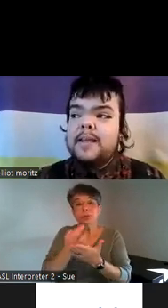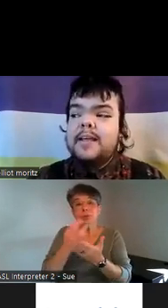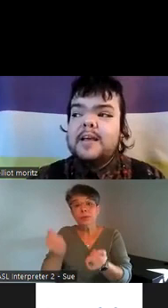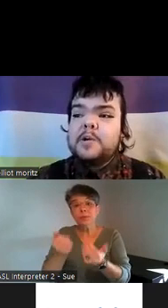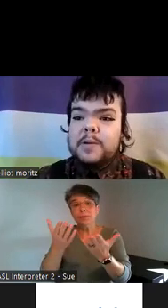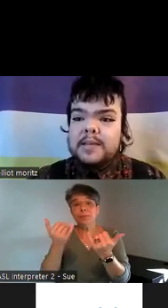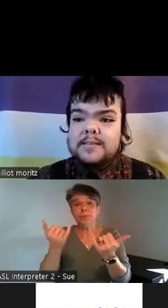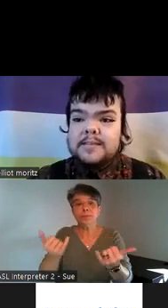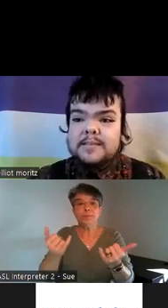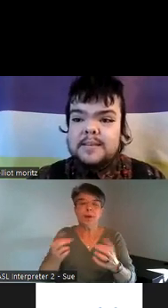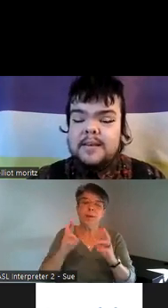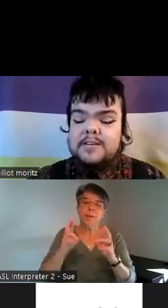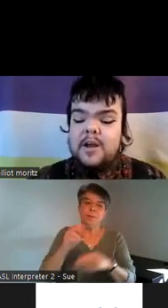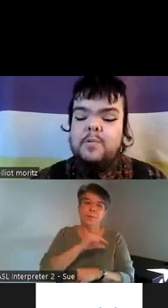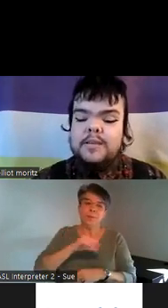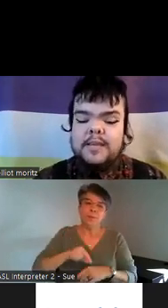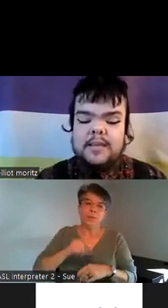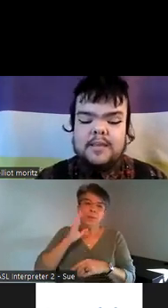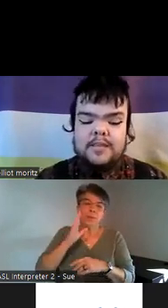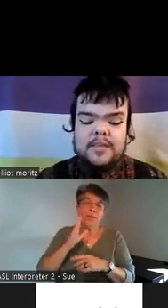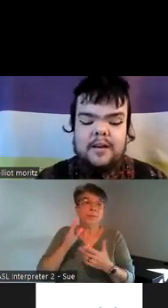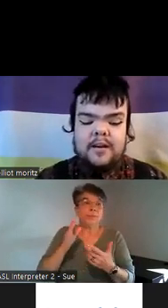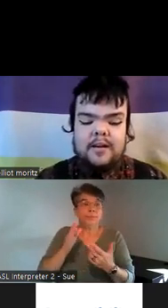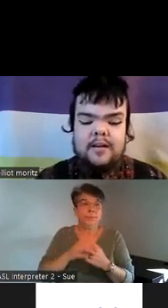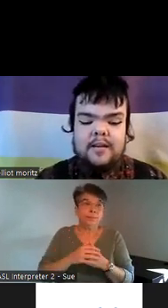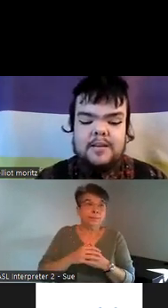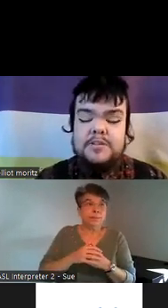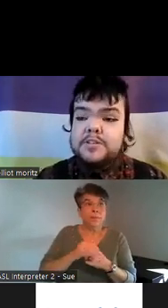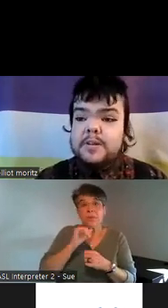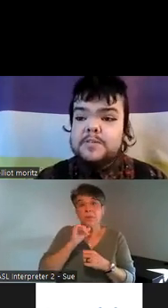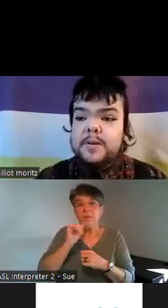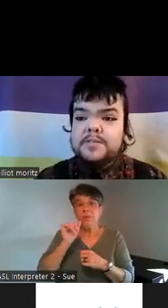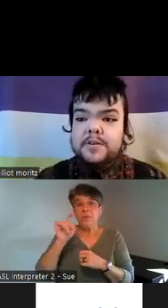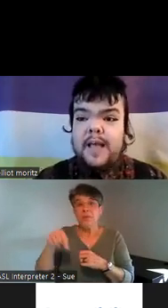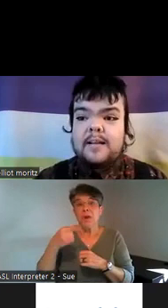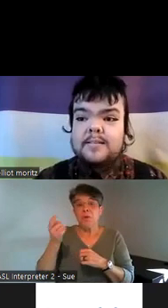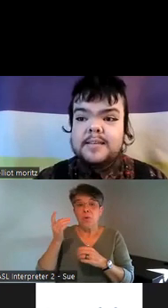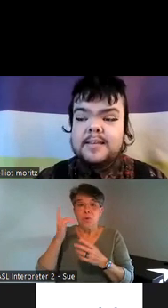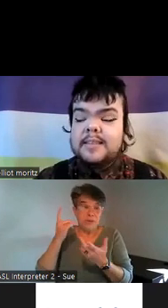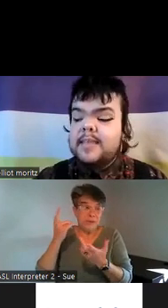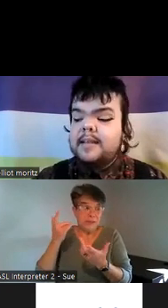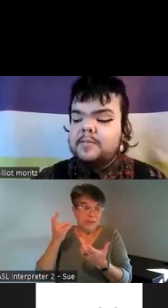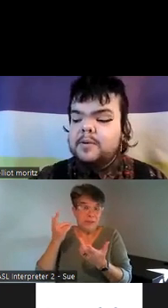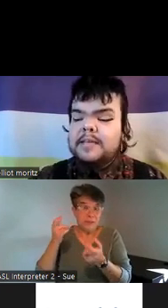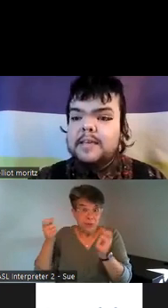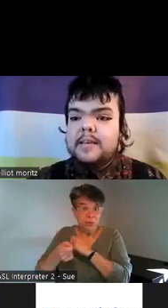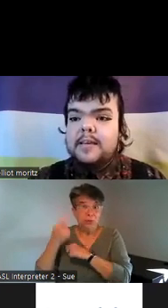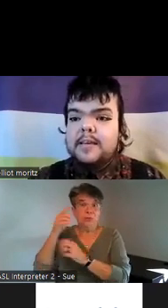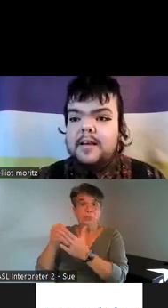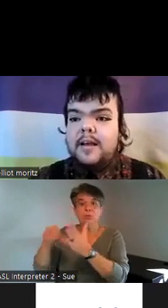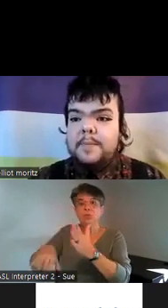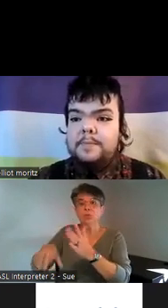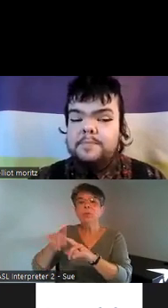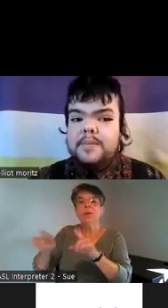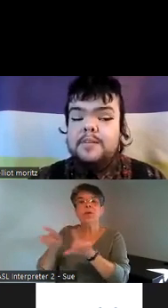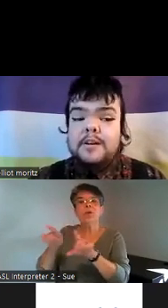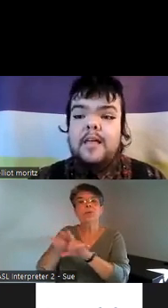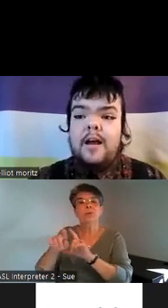that Queens not only their students but also their faculty can then really um learn a lot